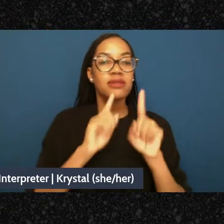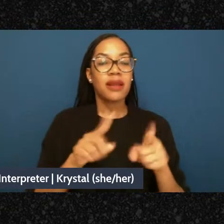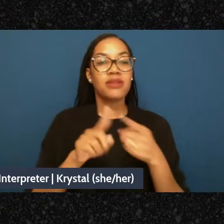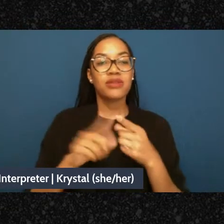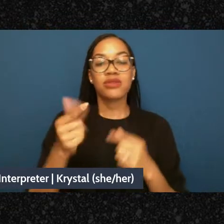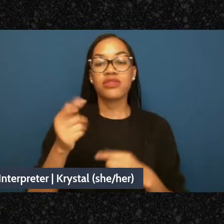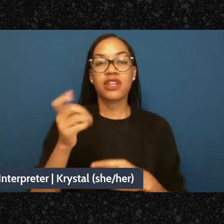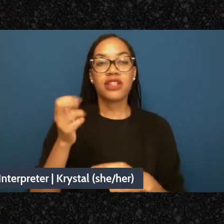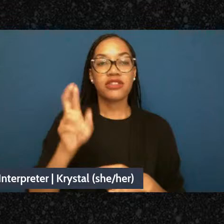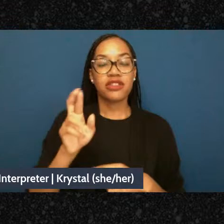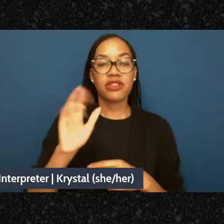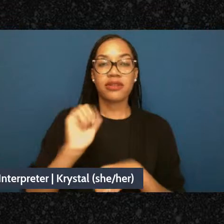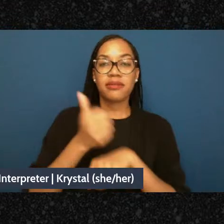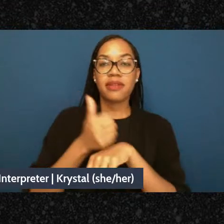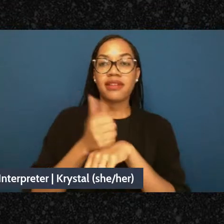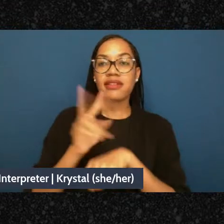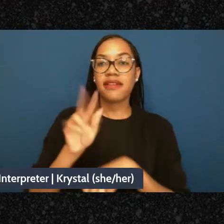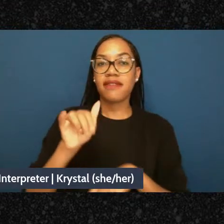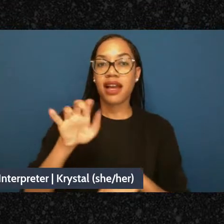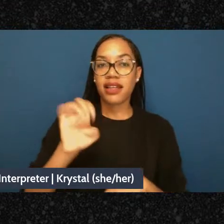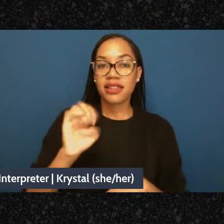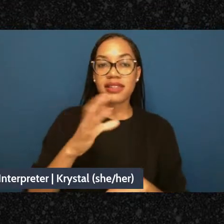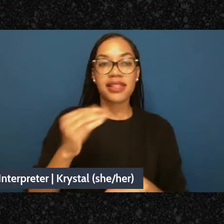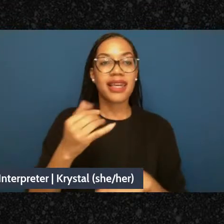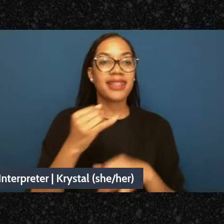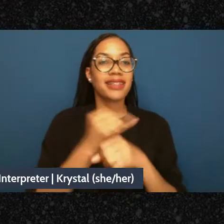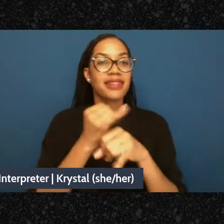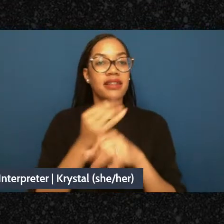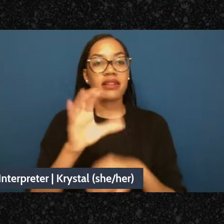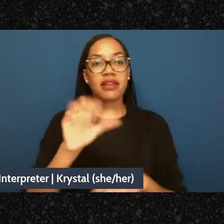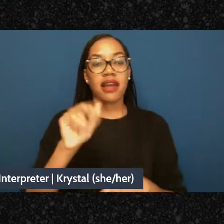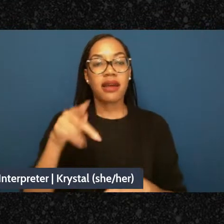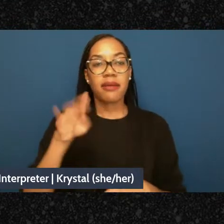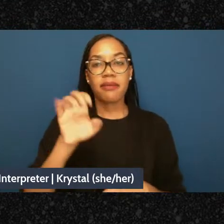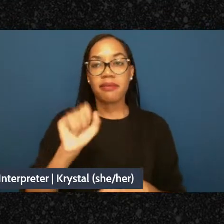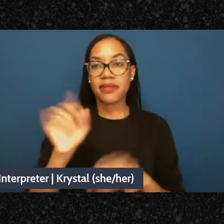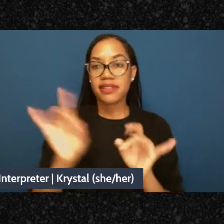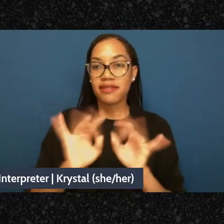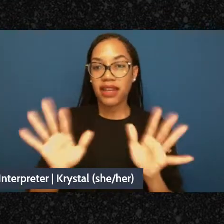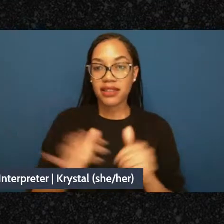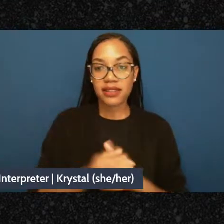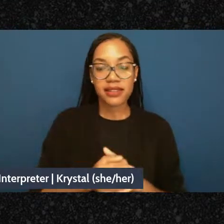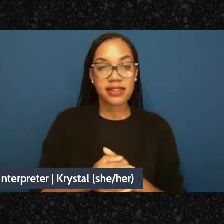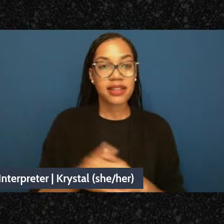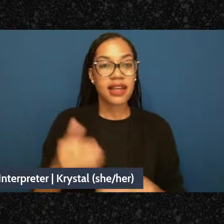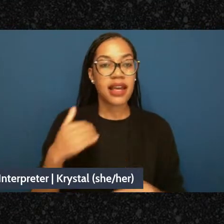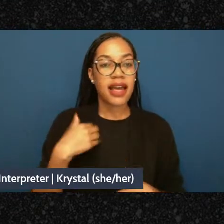and Campus Sexual Violence, which features Xhercis Méndez in conversation with Dean Spade.